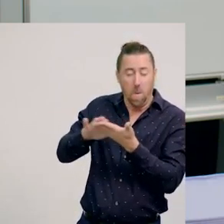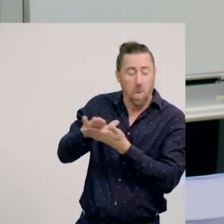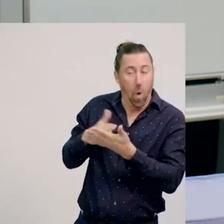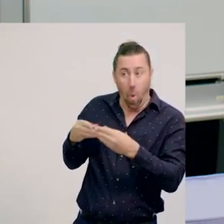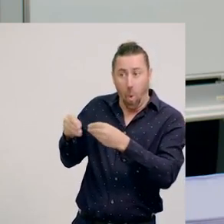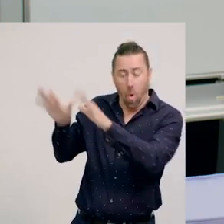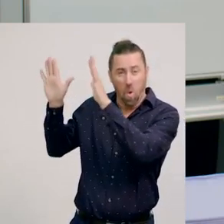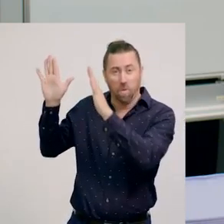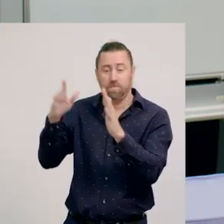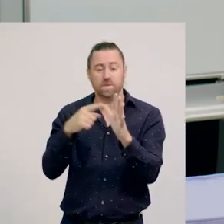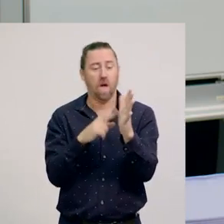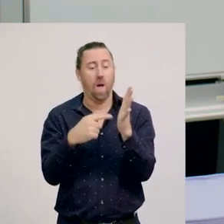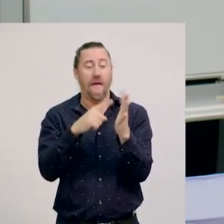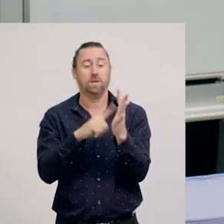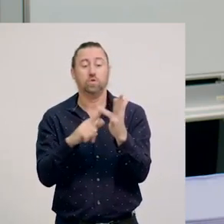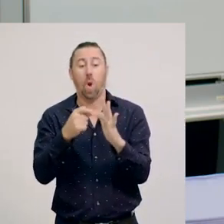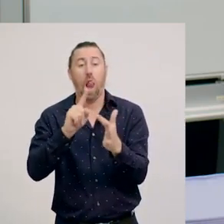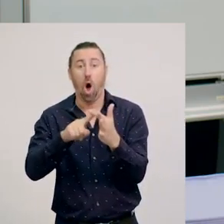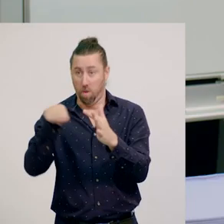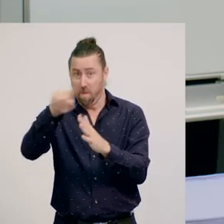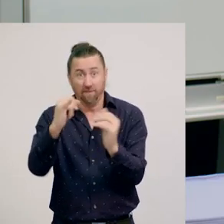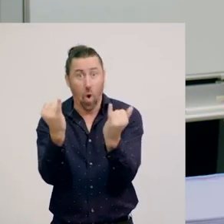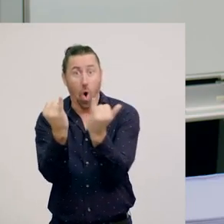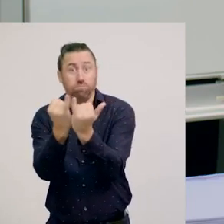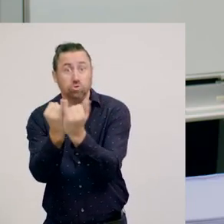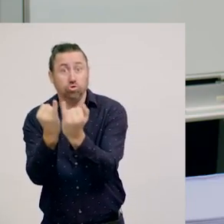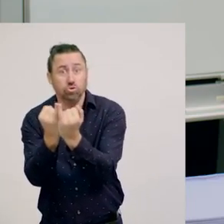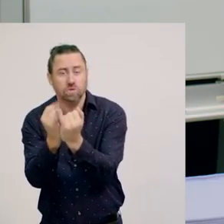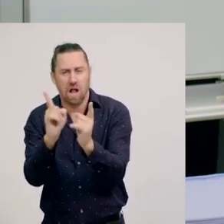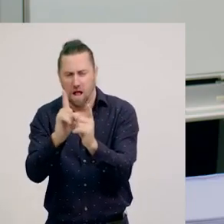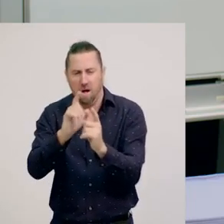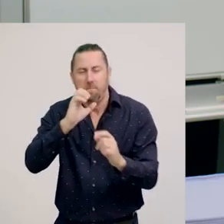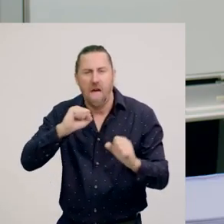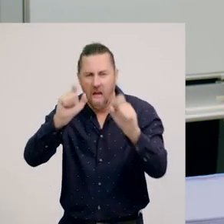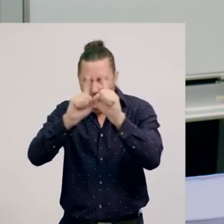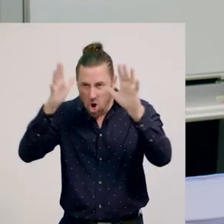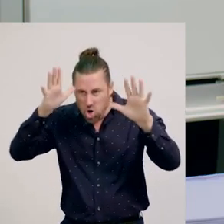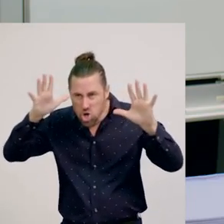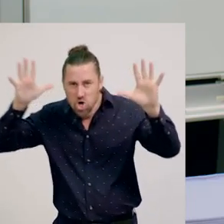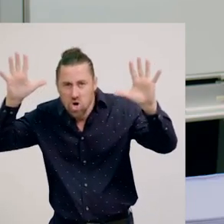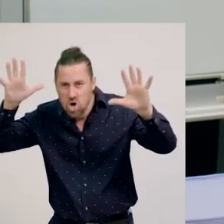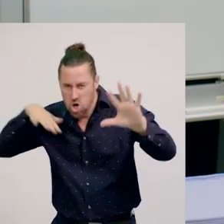Antelopes also compete with each other for territory. Males lock horns, and the antelope that is bigger or stronger,